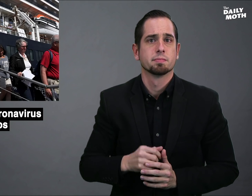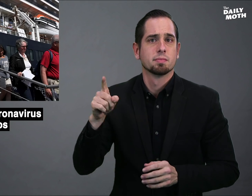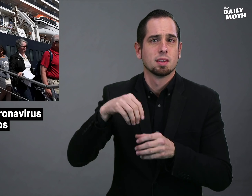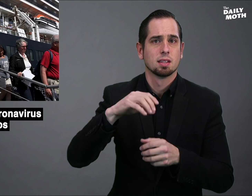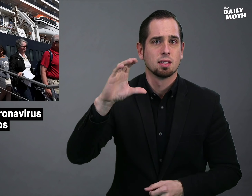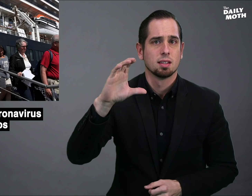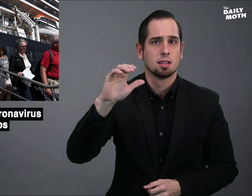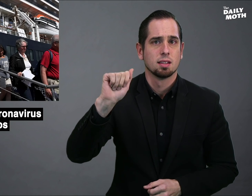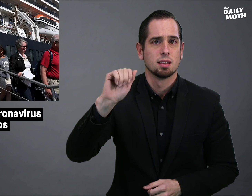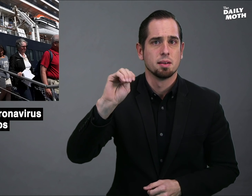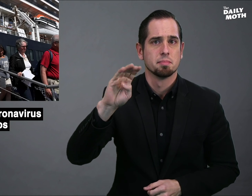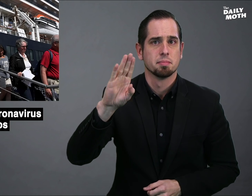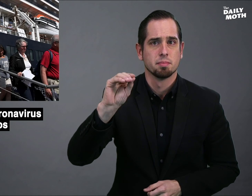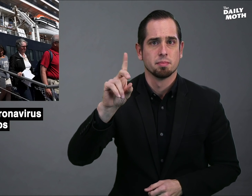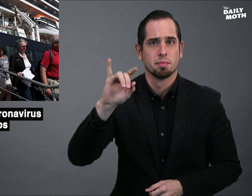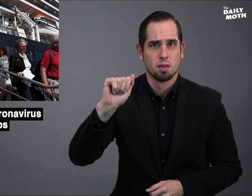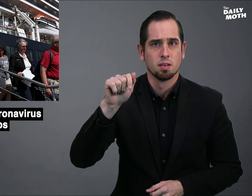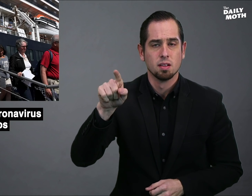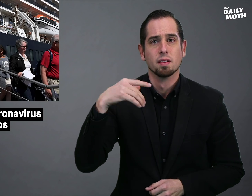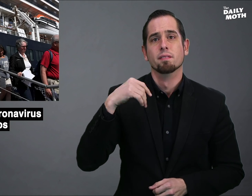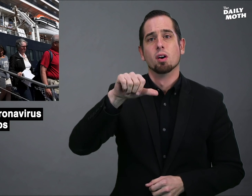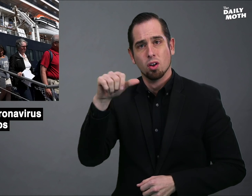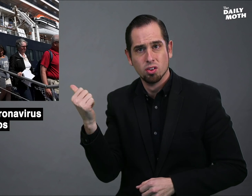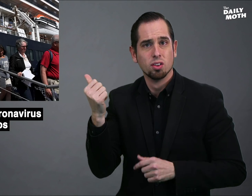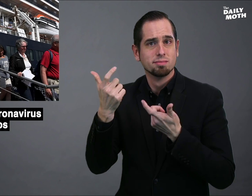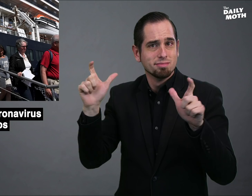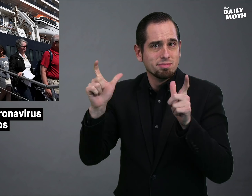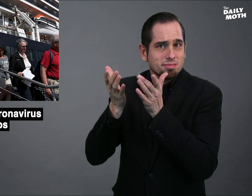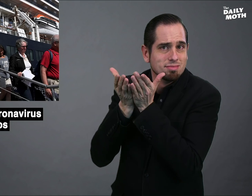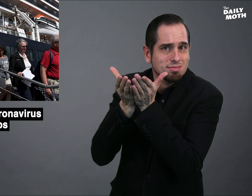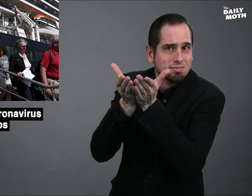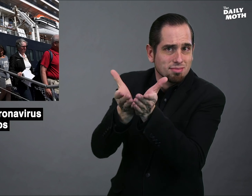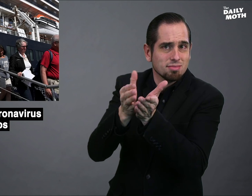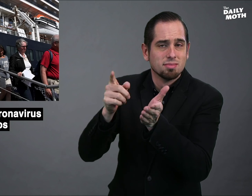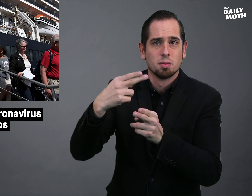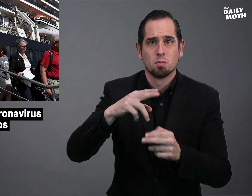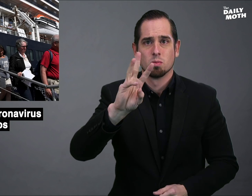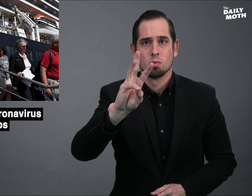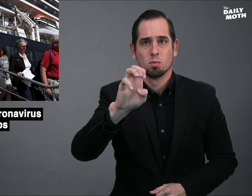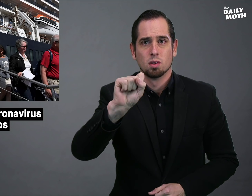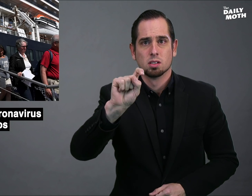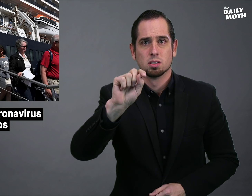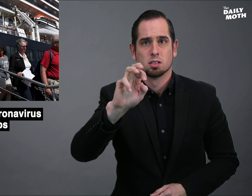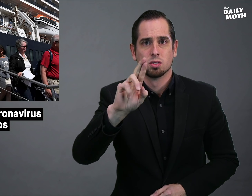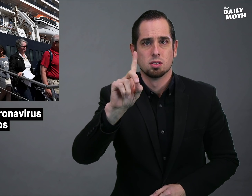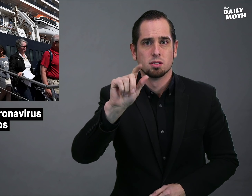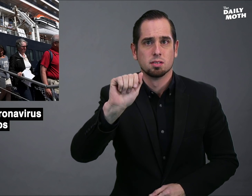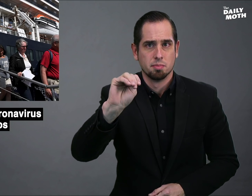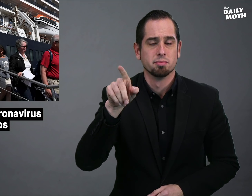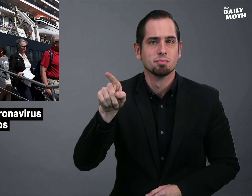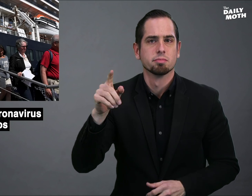In Cambodia, there is another cruise ship - the Westerdam -